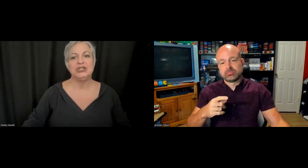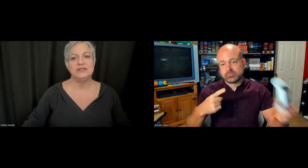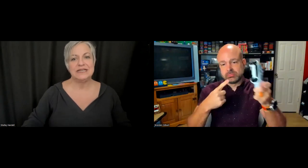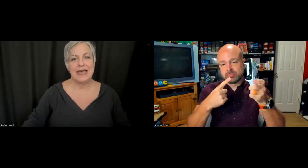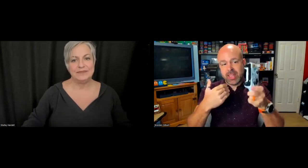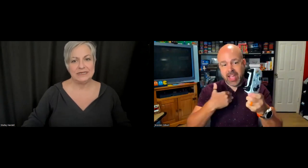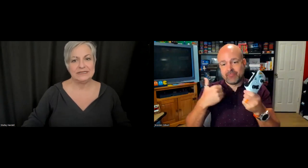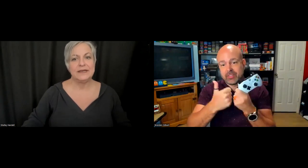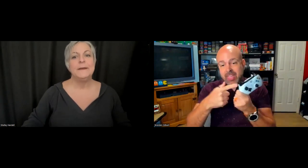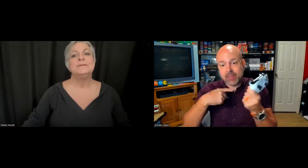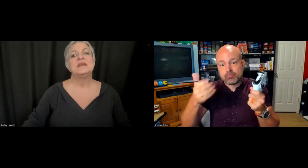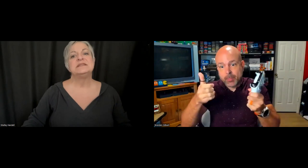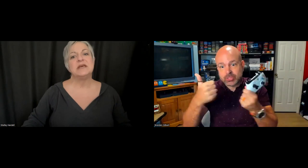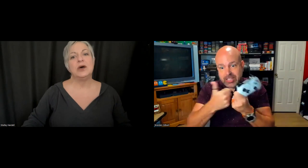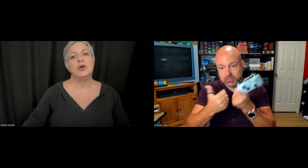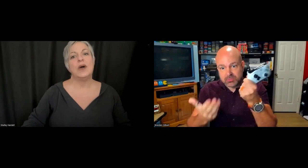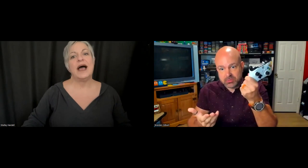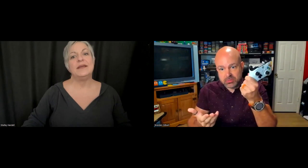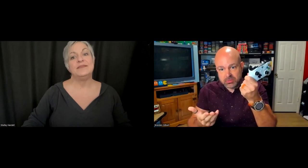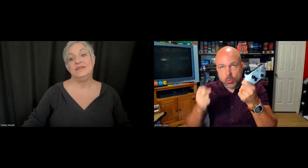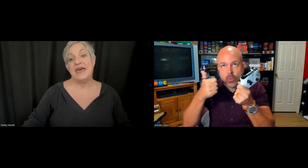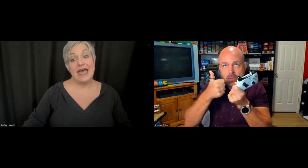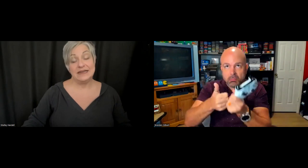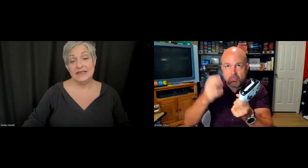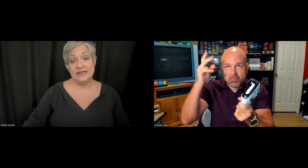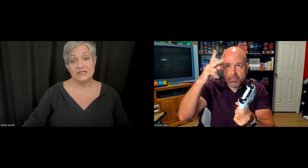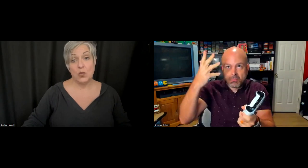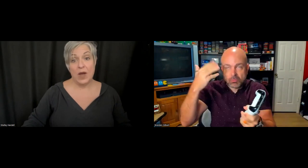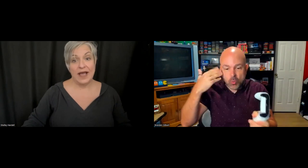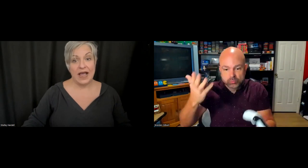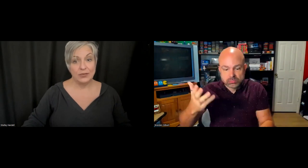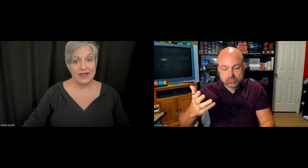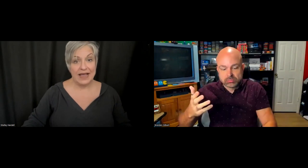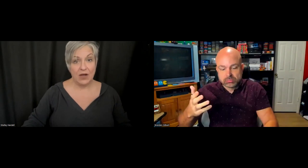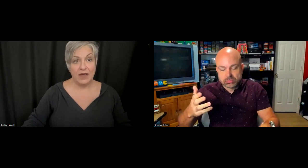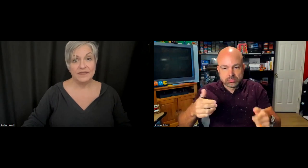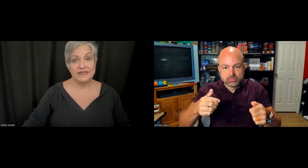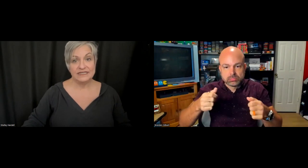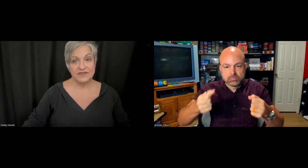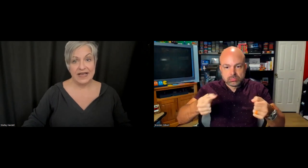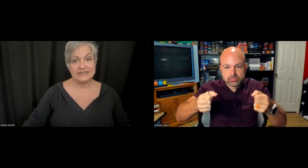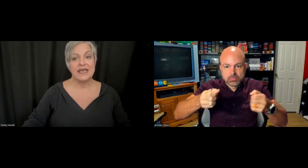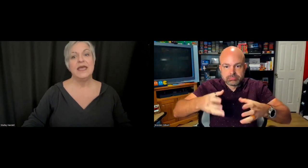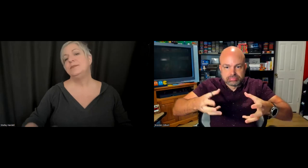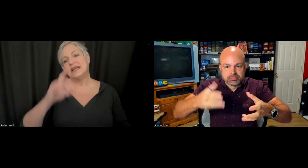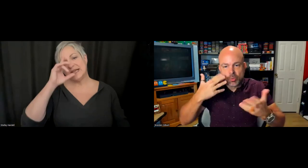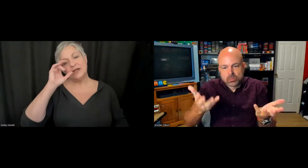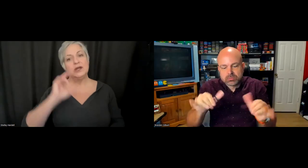using haptics. So that is why I rely on this device, because I